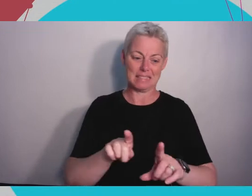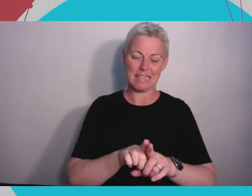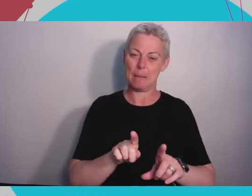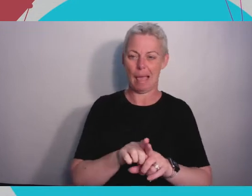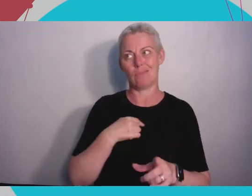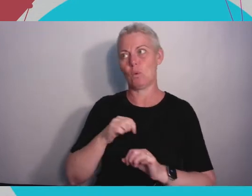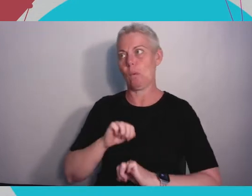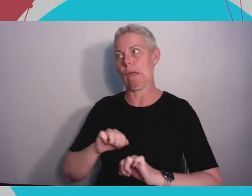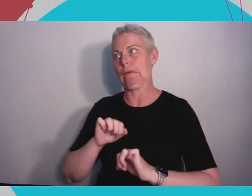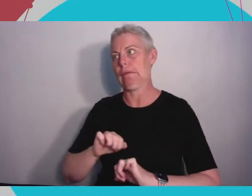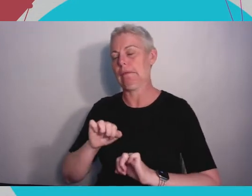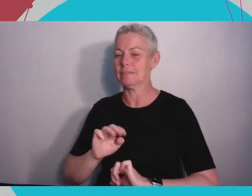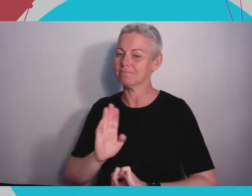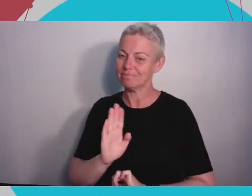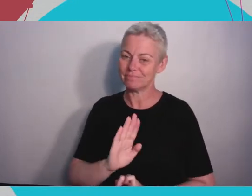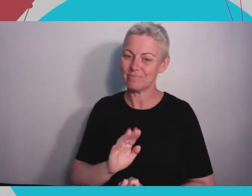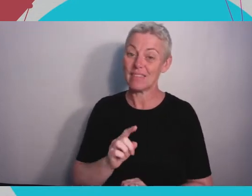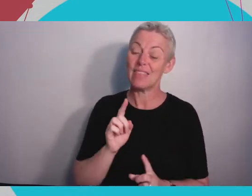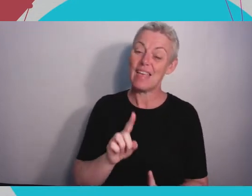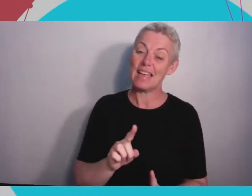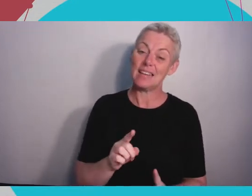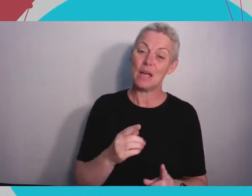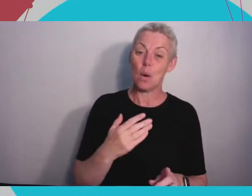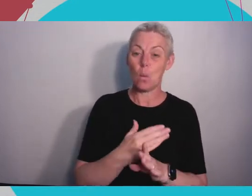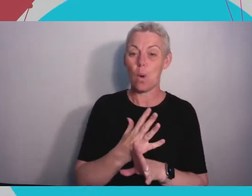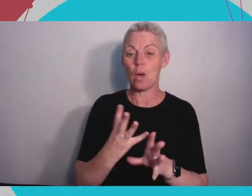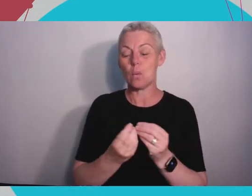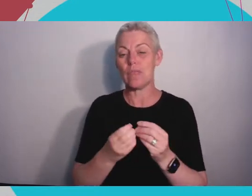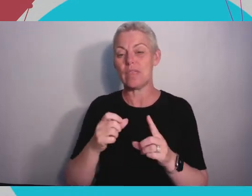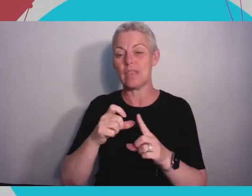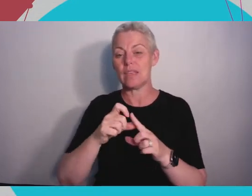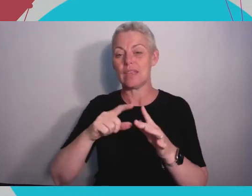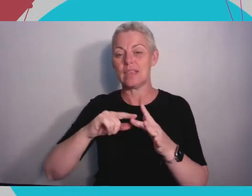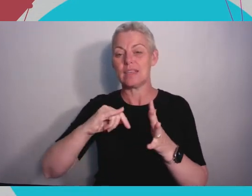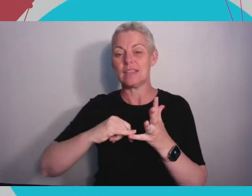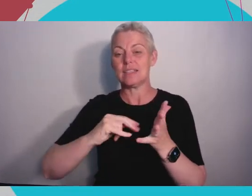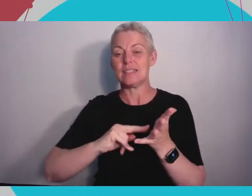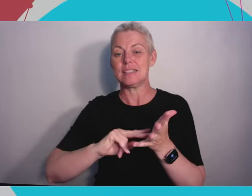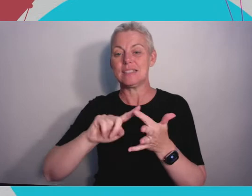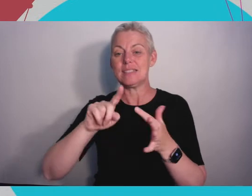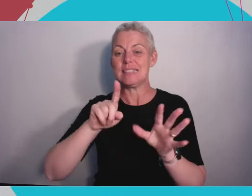arms so you can have if you're like a little boy with a prosthetic arm rather than it being